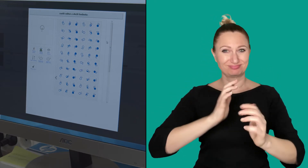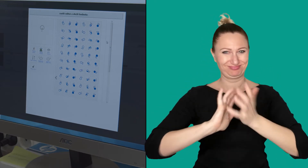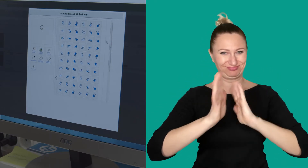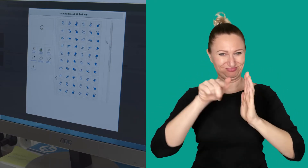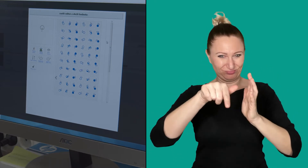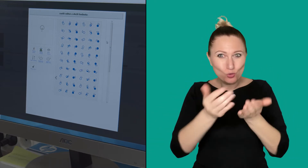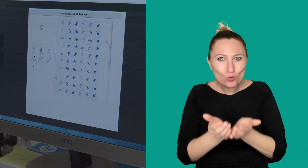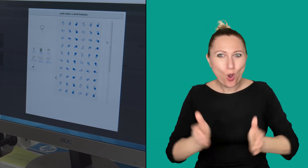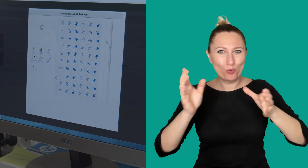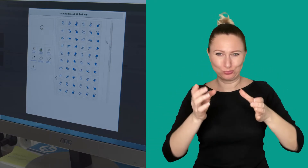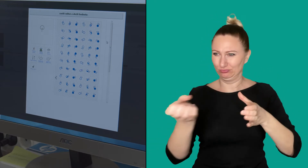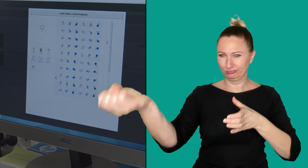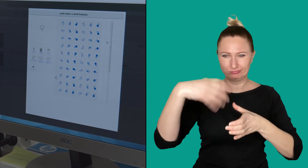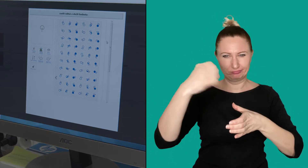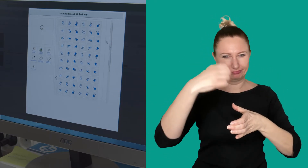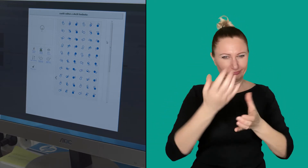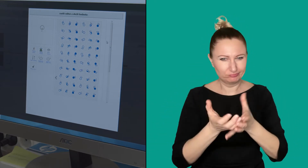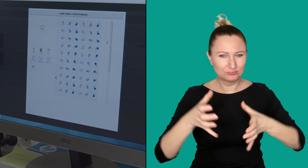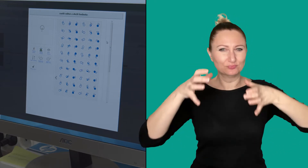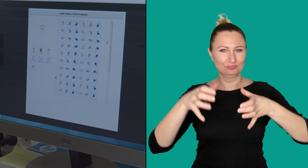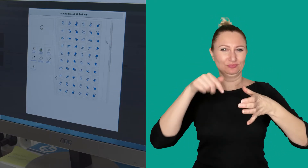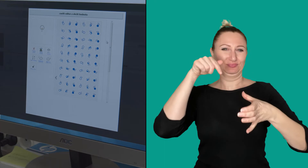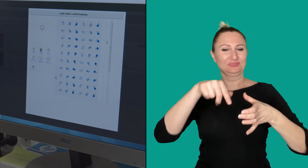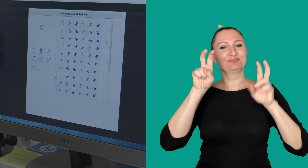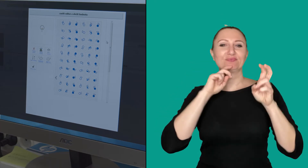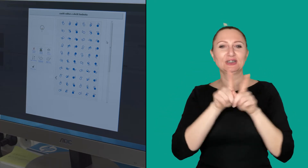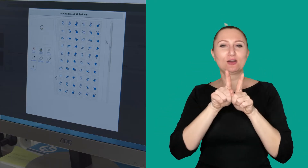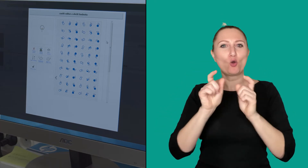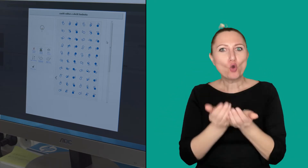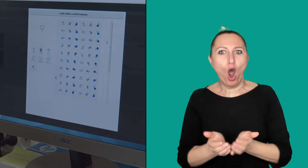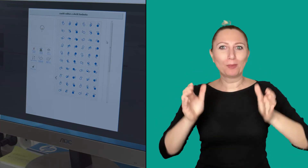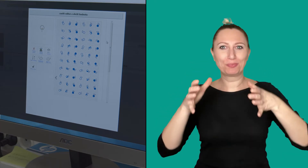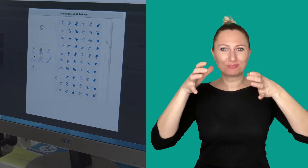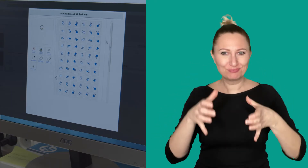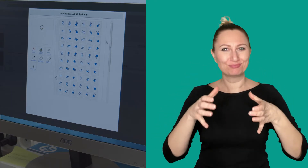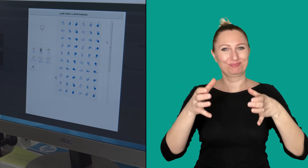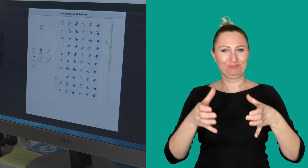The signs are collected in a corpus. The corpus is actually like a basket.